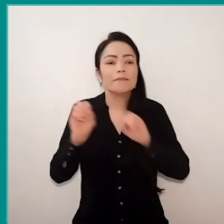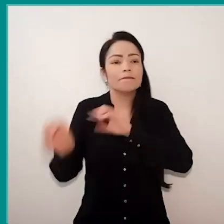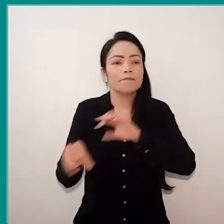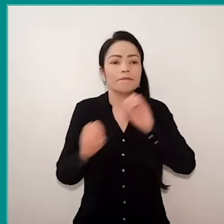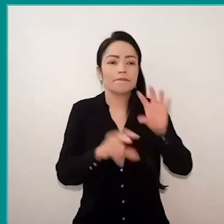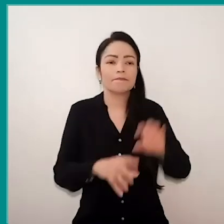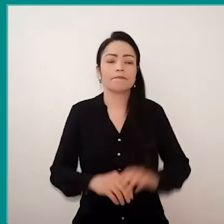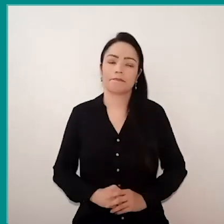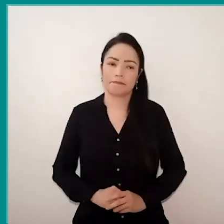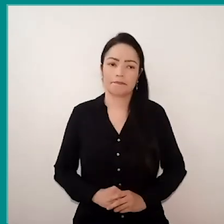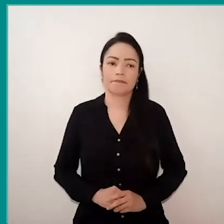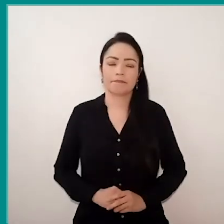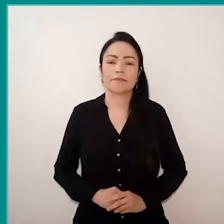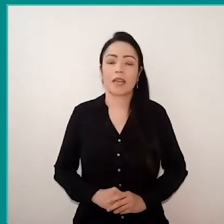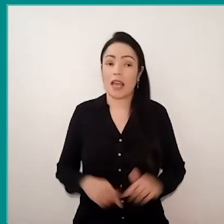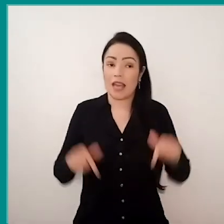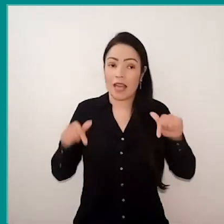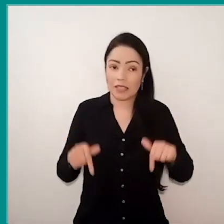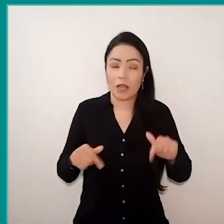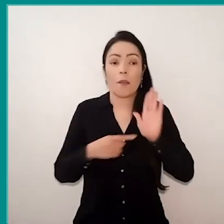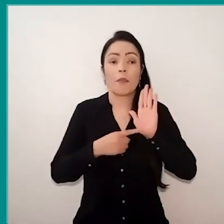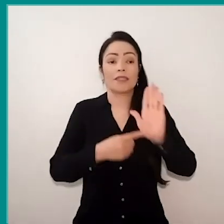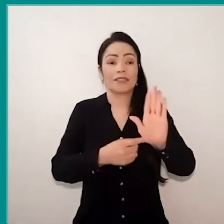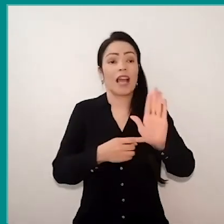Here I want to bring some of these experiences